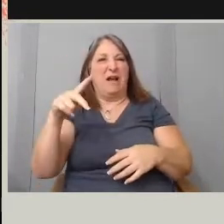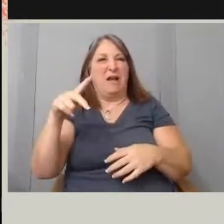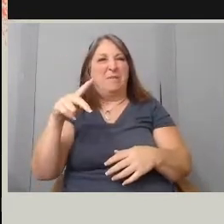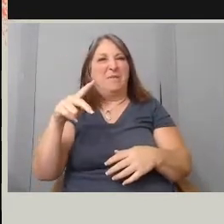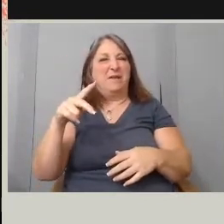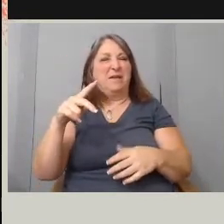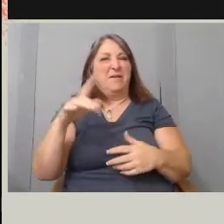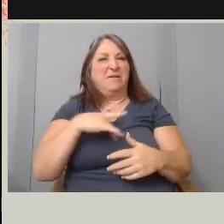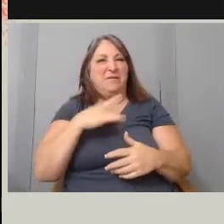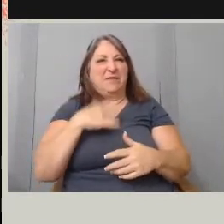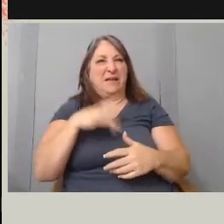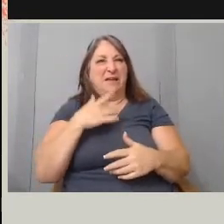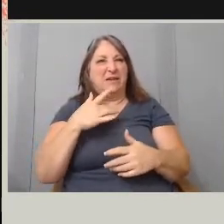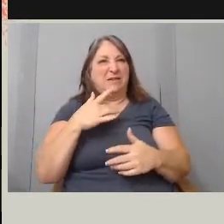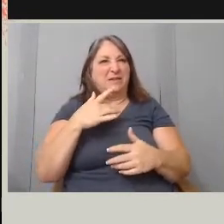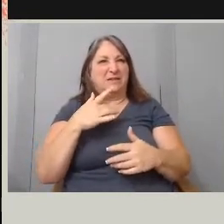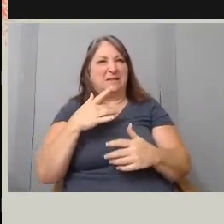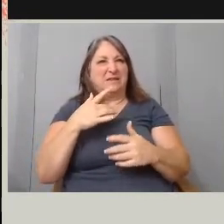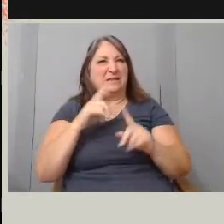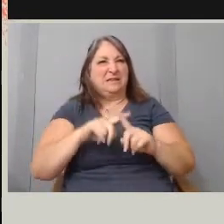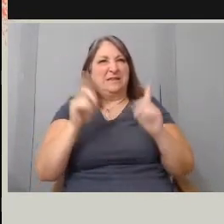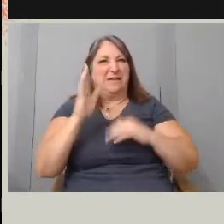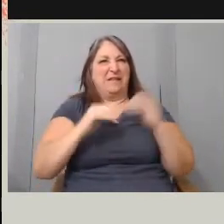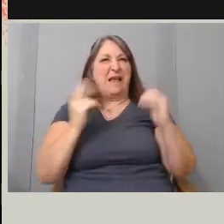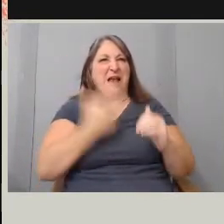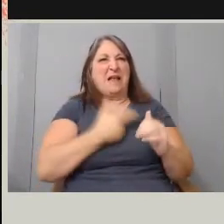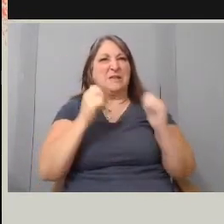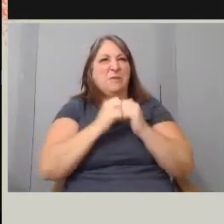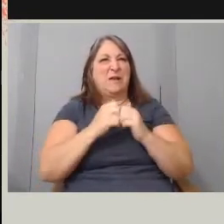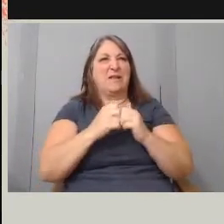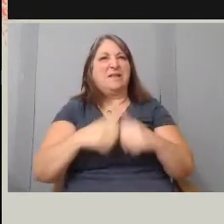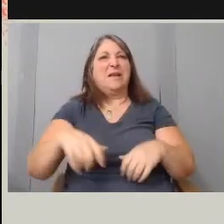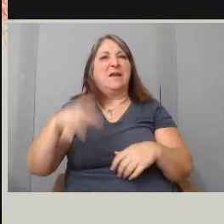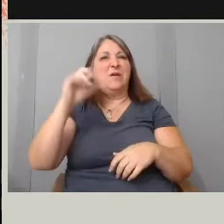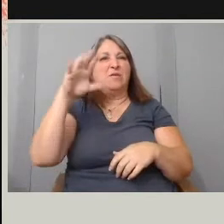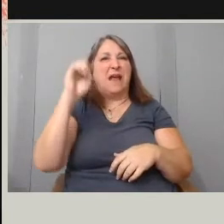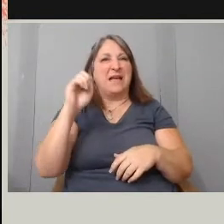with regards to race and immigration. The real issue is all of these shitty brown people